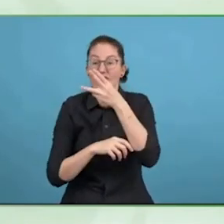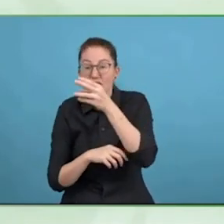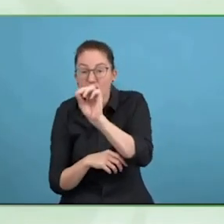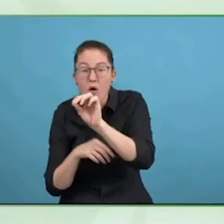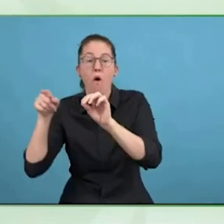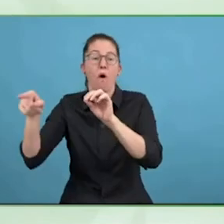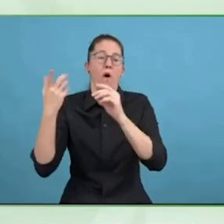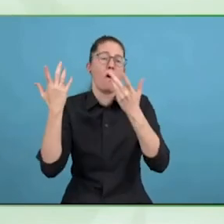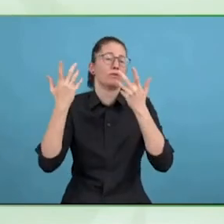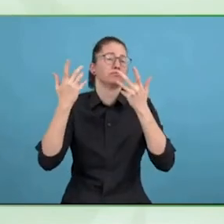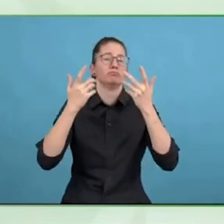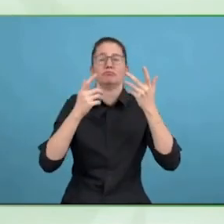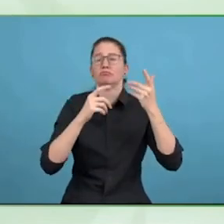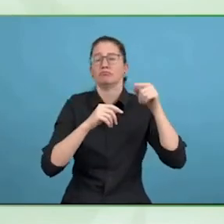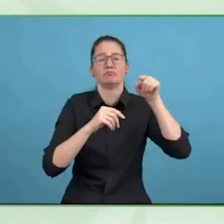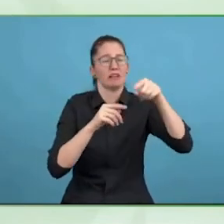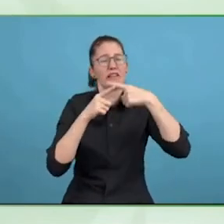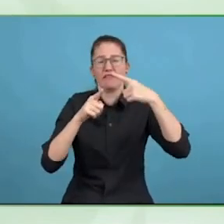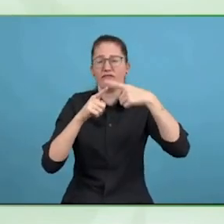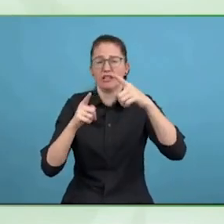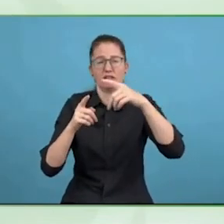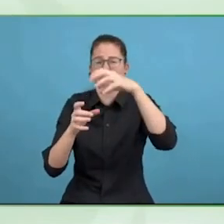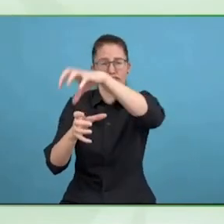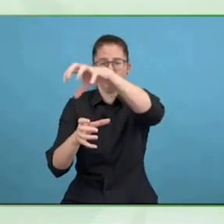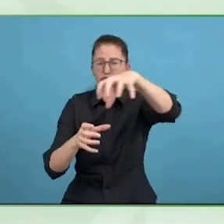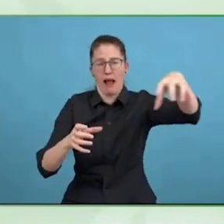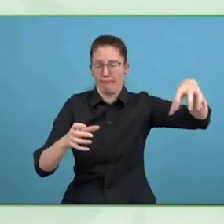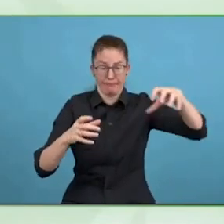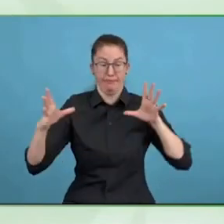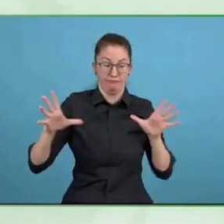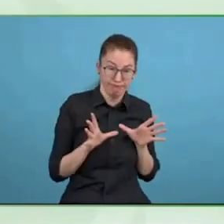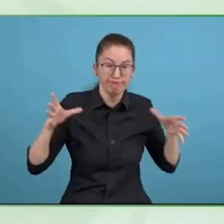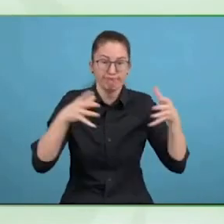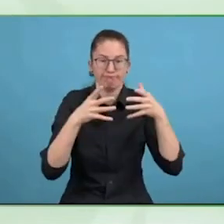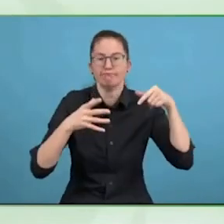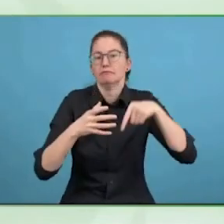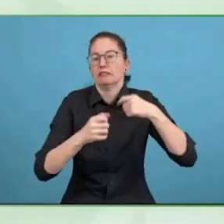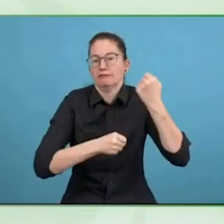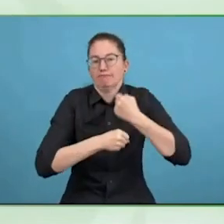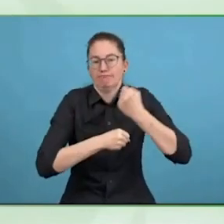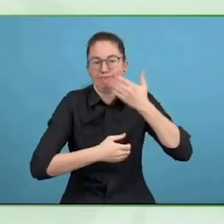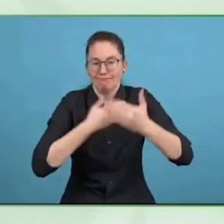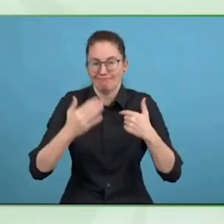is not the next step, I think this is the start of a collective march.